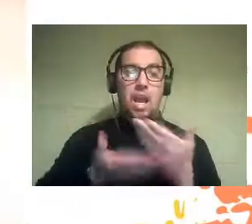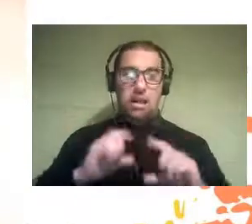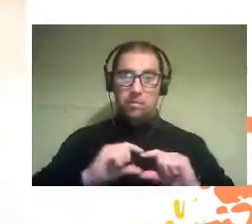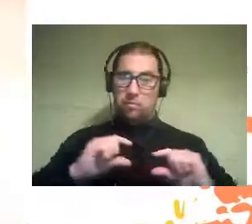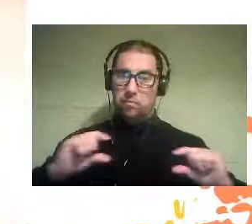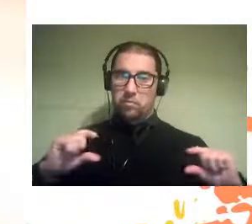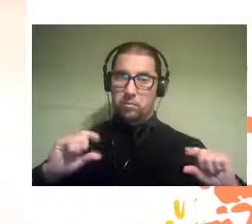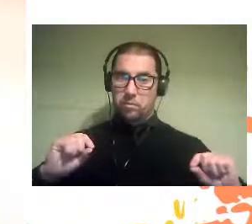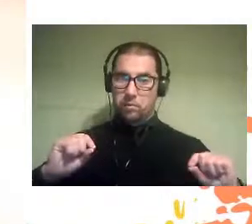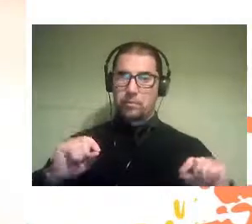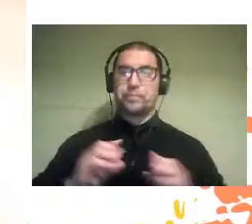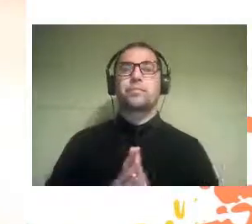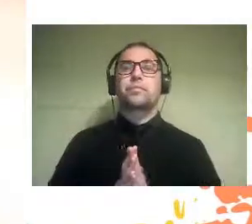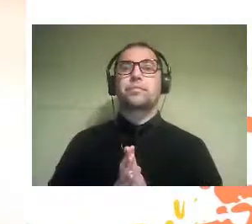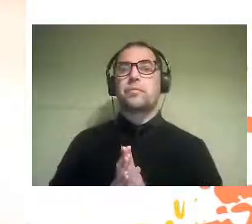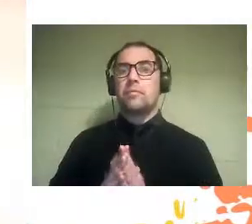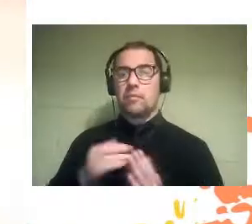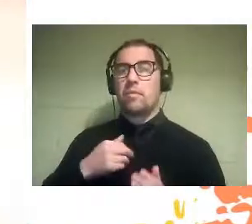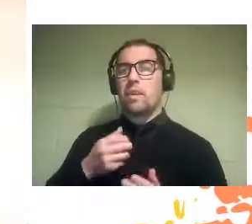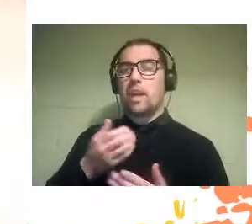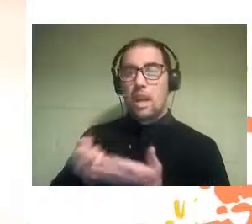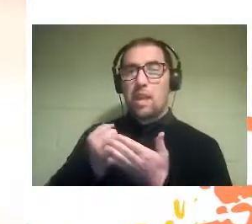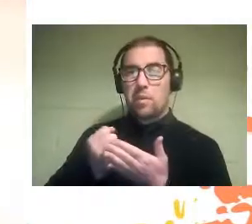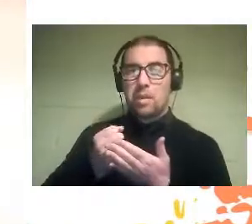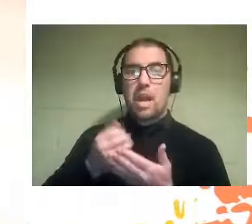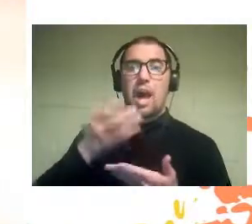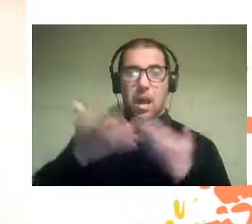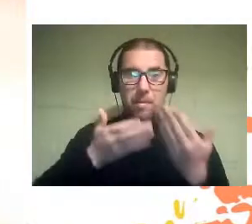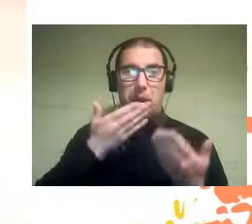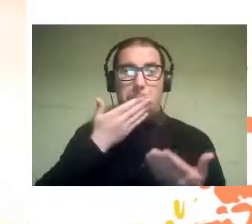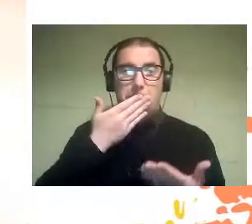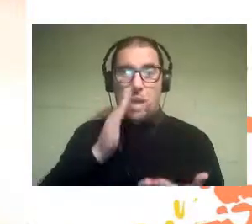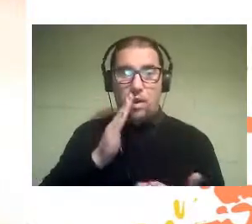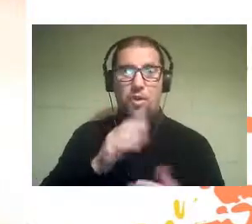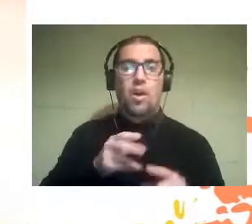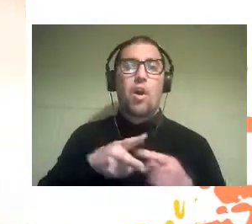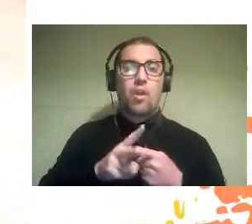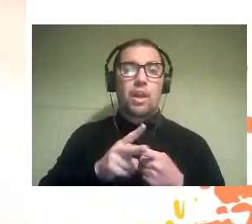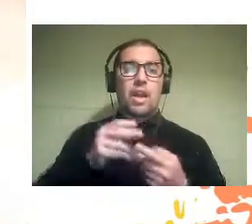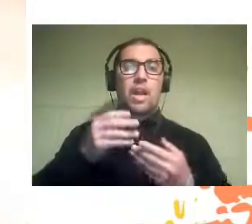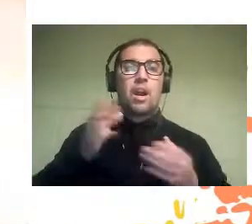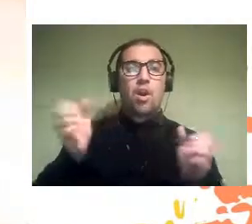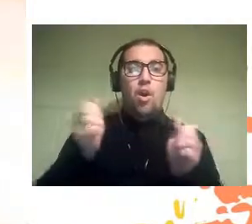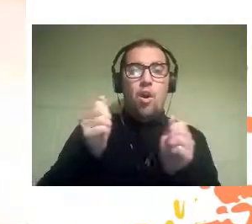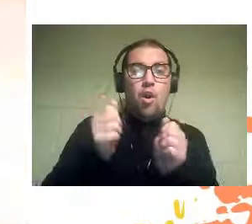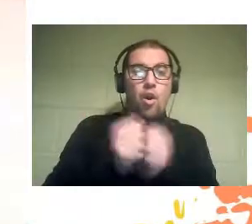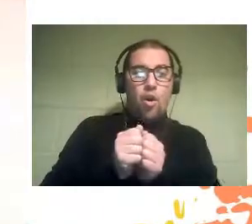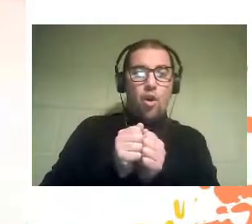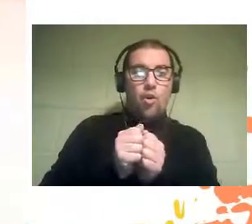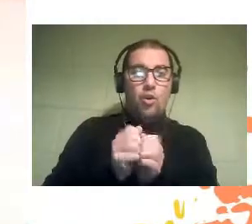which will help them breathe better through singing singing techniques worked in conjunction with the health area.